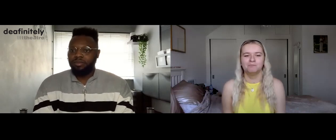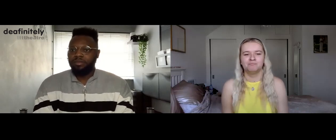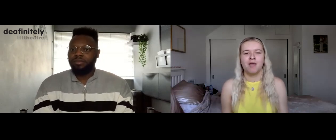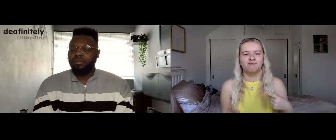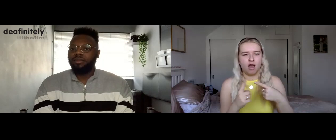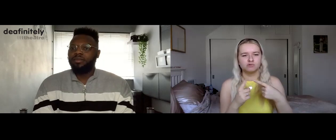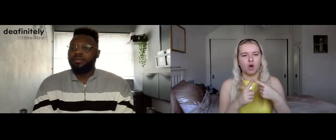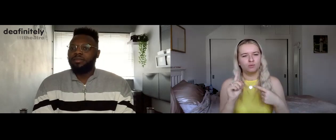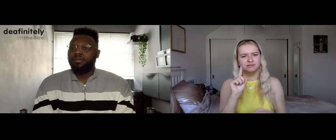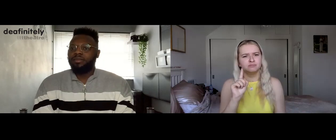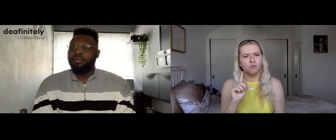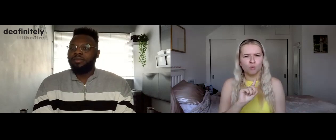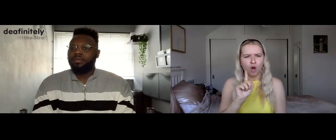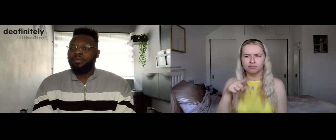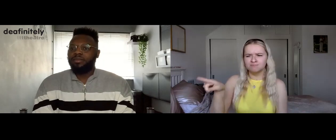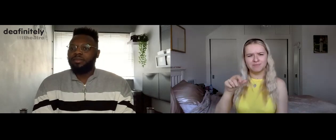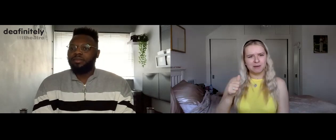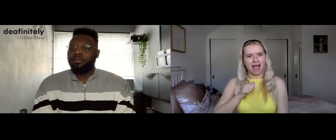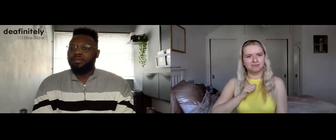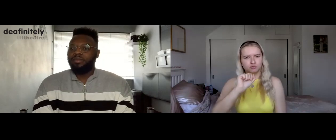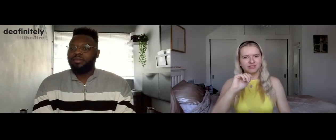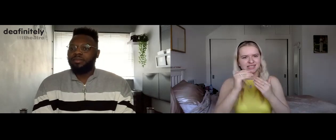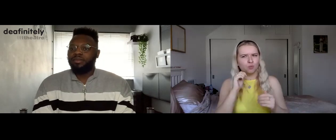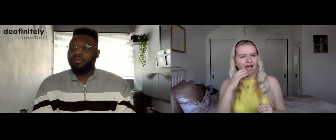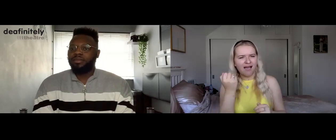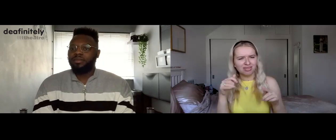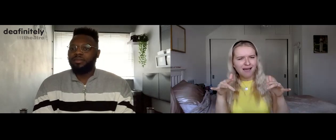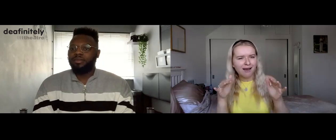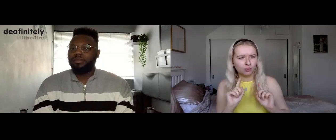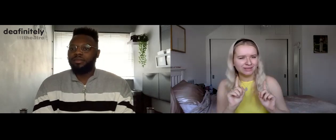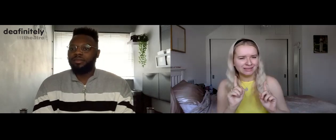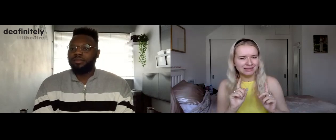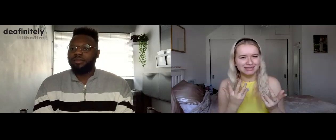The first question is, What can people expect in your session?